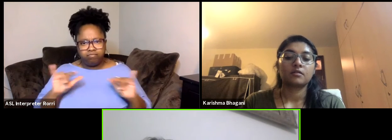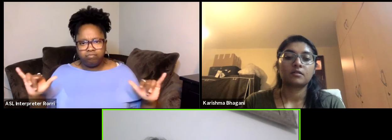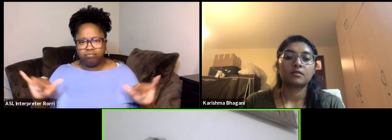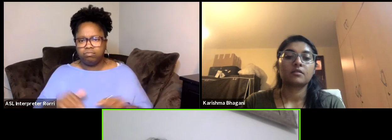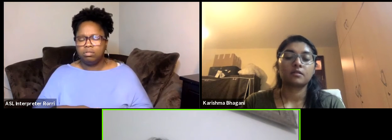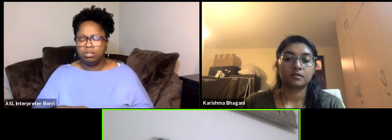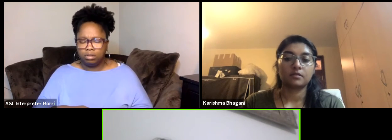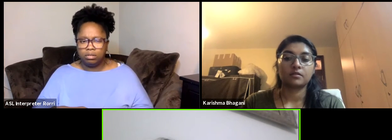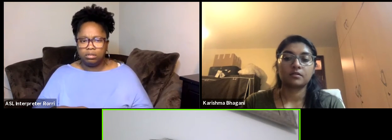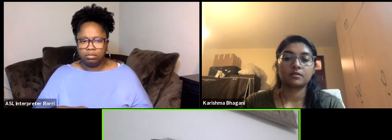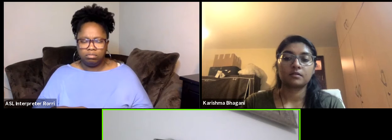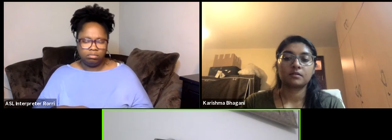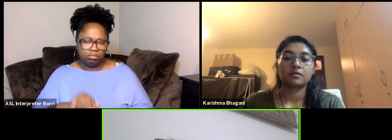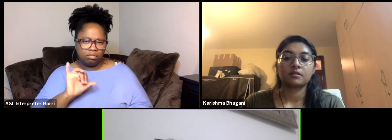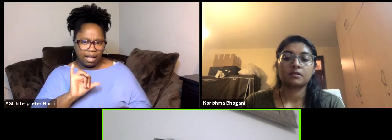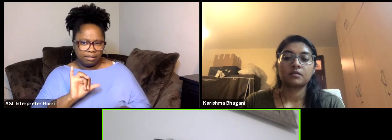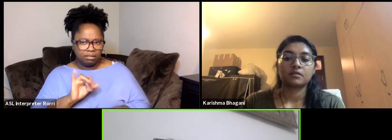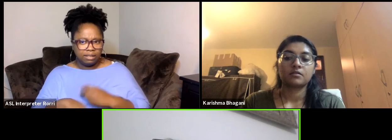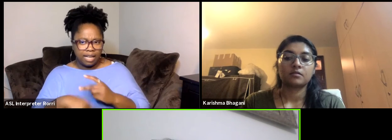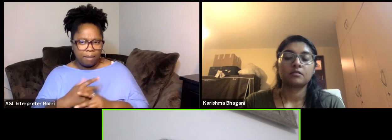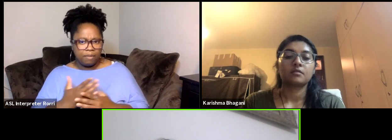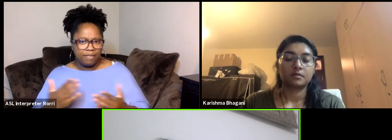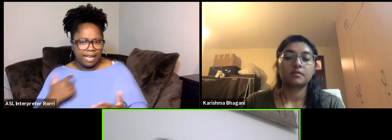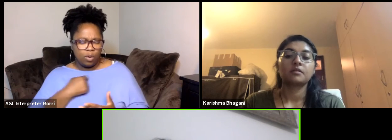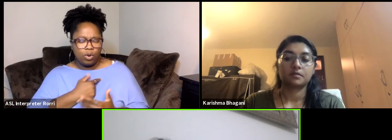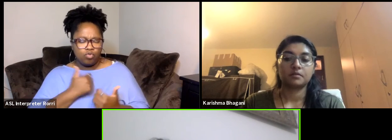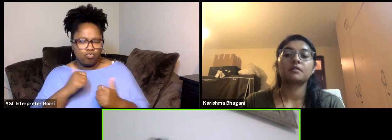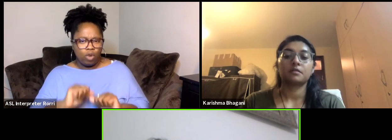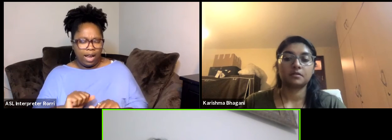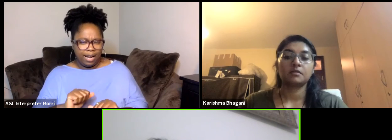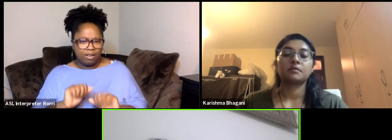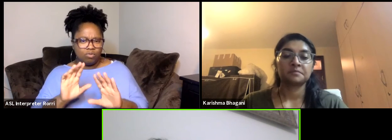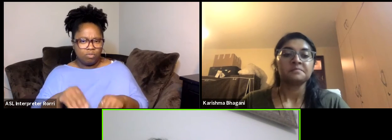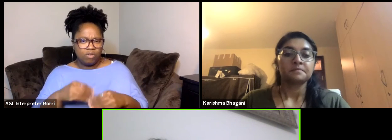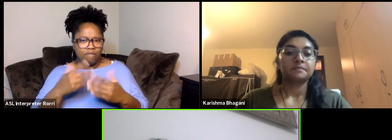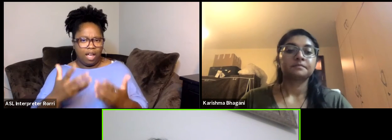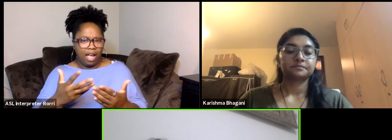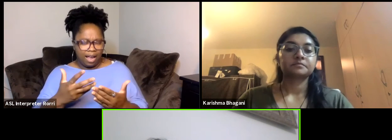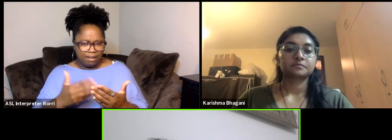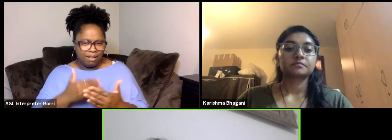So that's the kind of things that we are trying to work on on the next phase of the CCI Boost